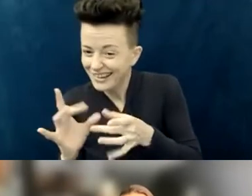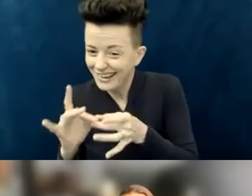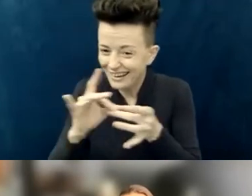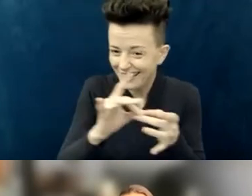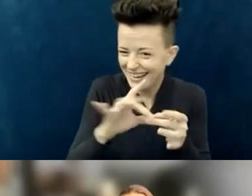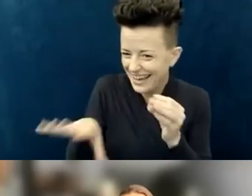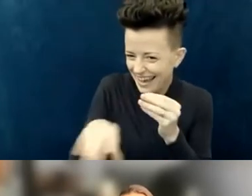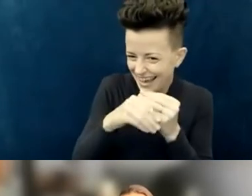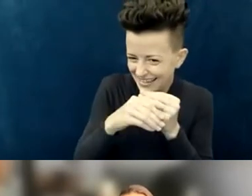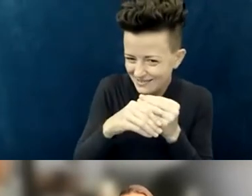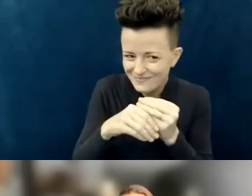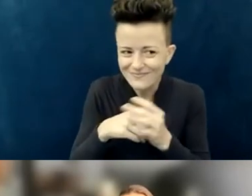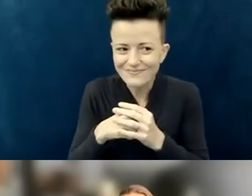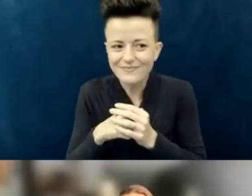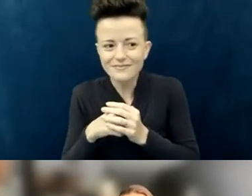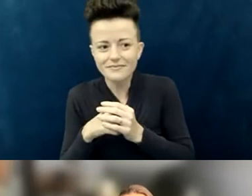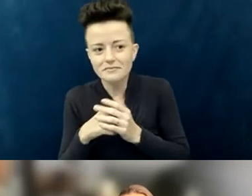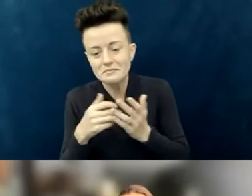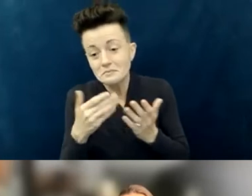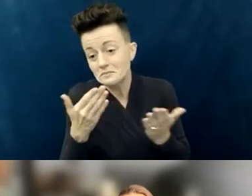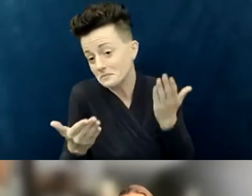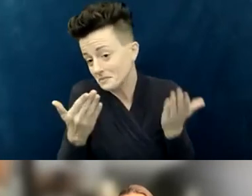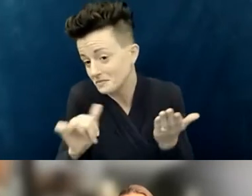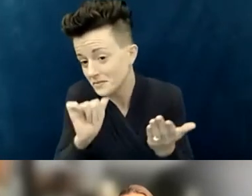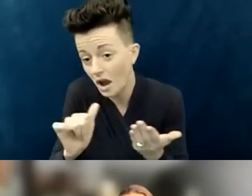Maybe it's not even an individual asking for needs,